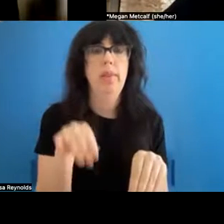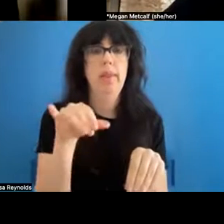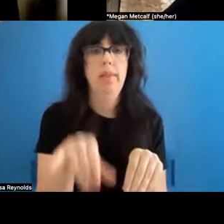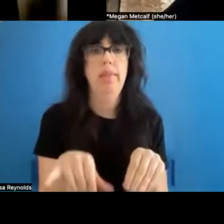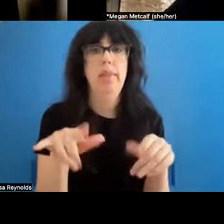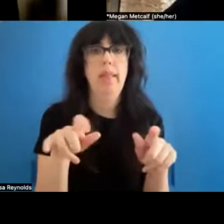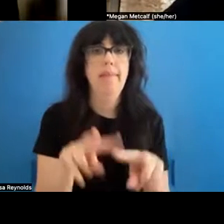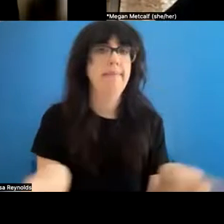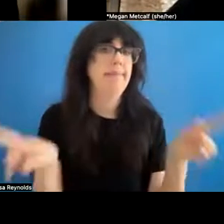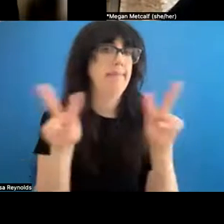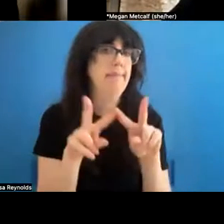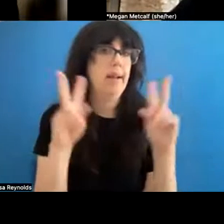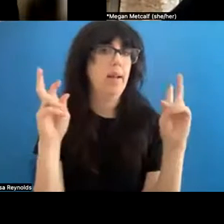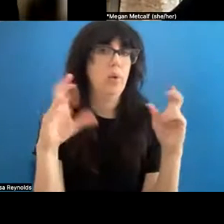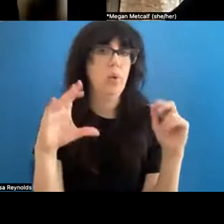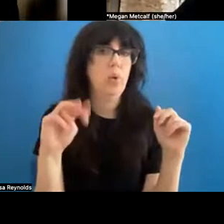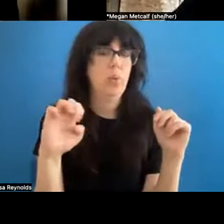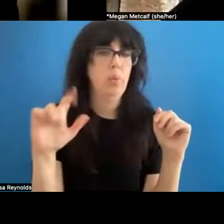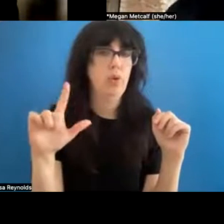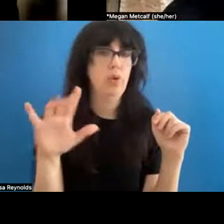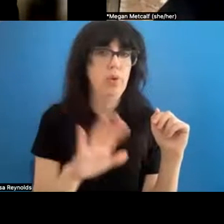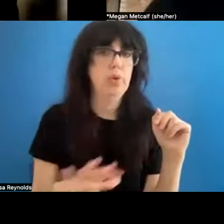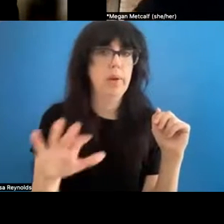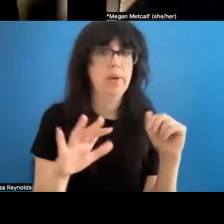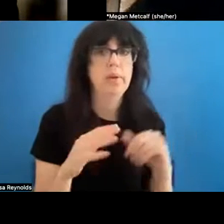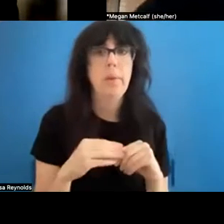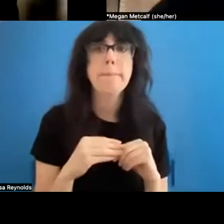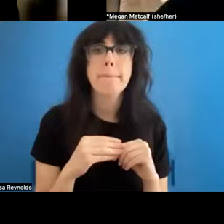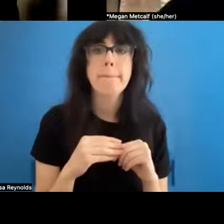or valued space? >> Megan Metcalf: That's a